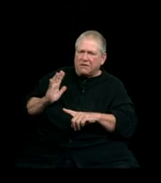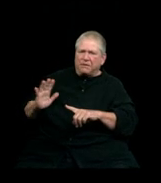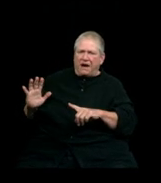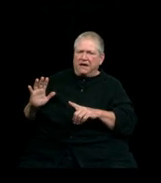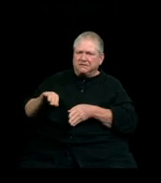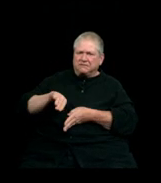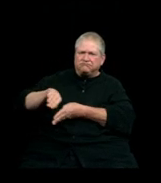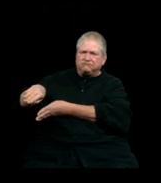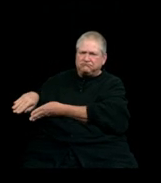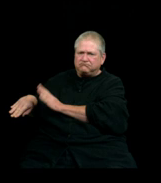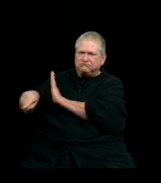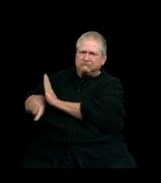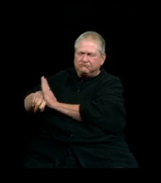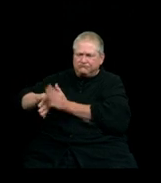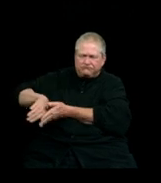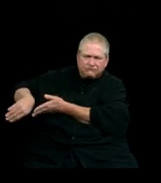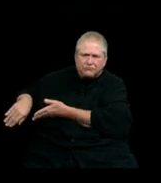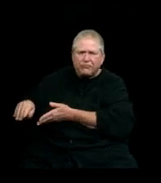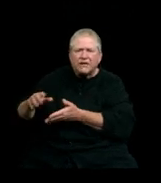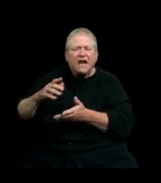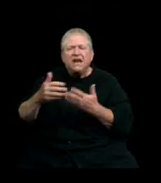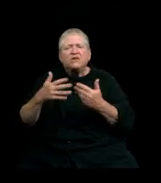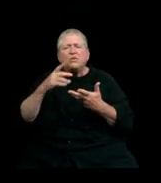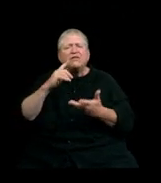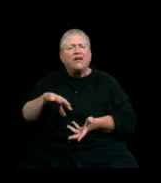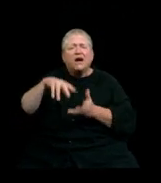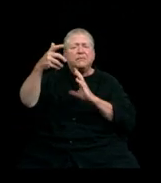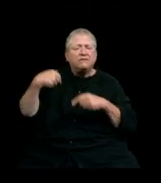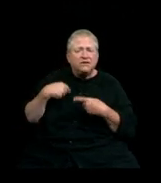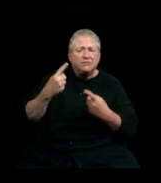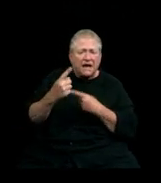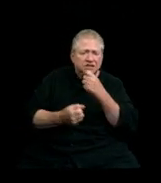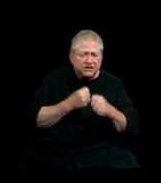Despite all of the uncertainty and upheaval of this past year— indeed, because of it—